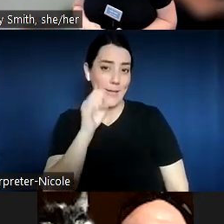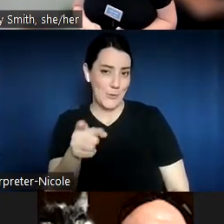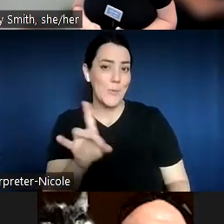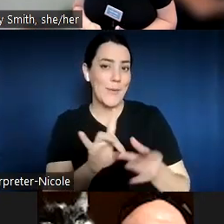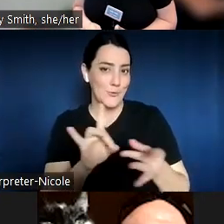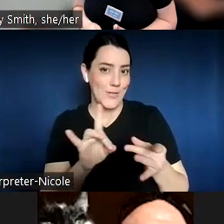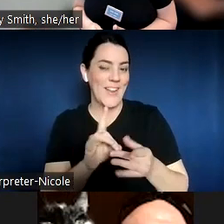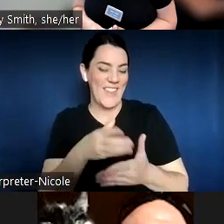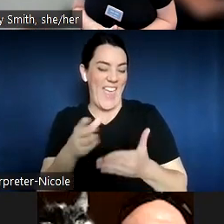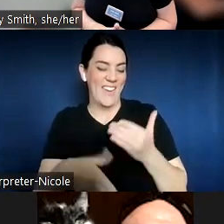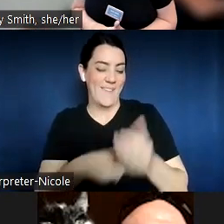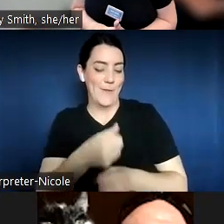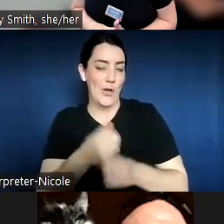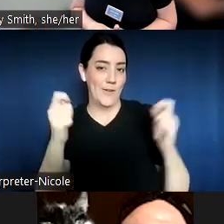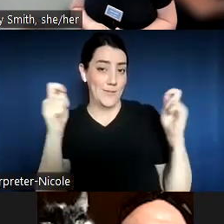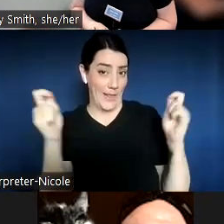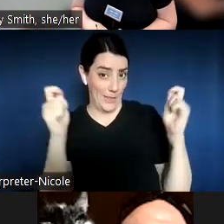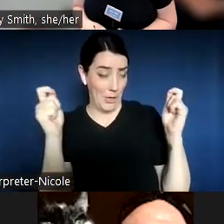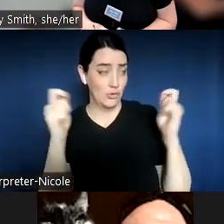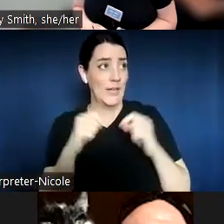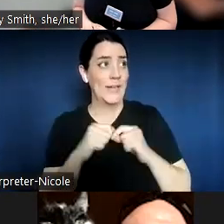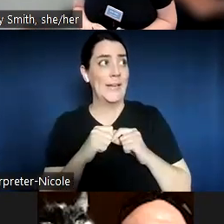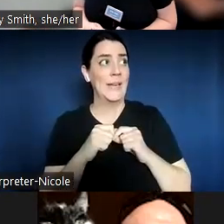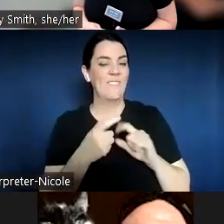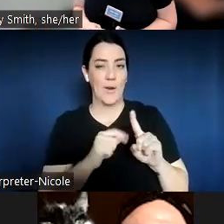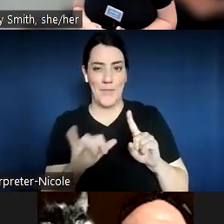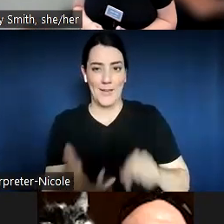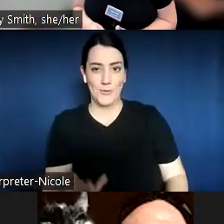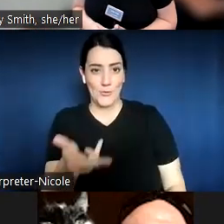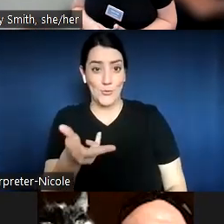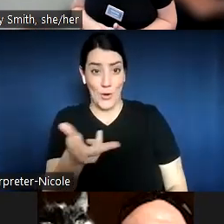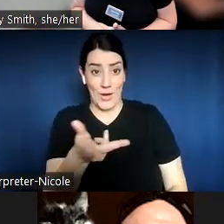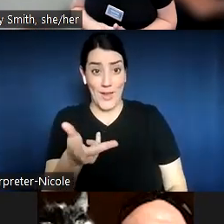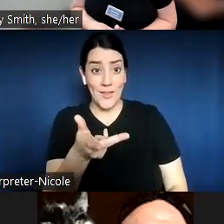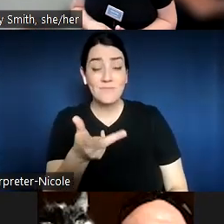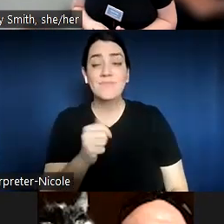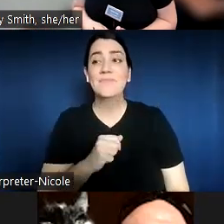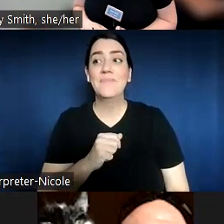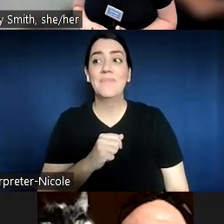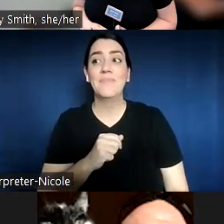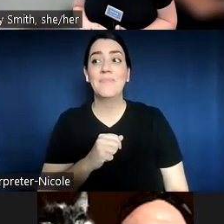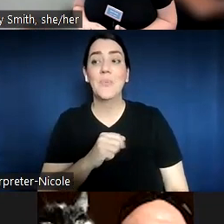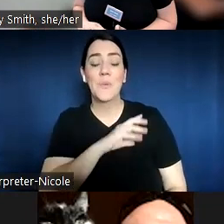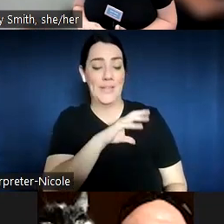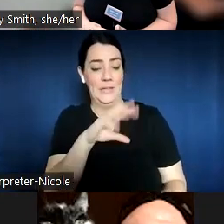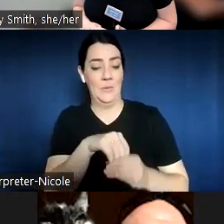celebration that came out of that triad was integrating some sort of way to connect the